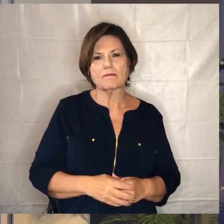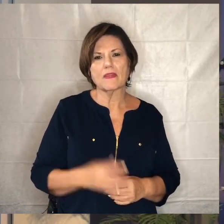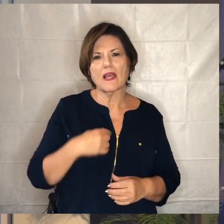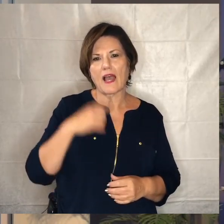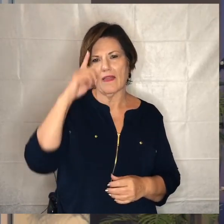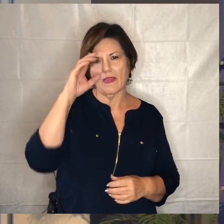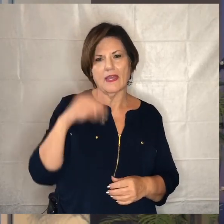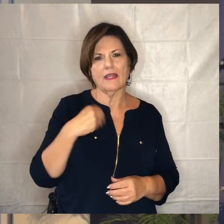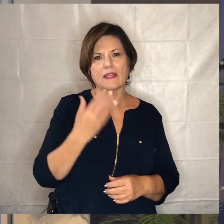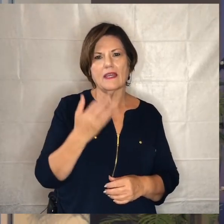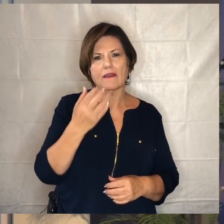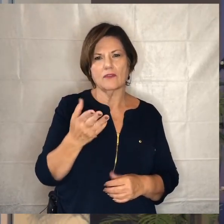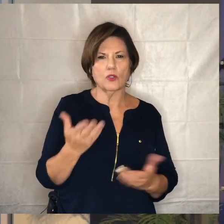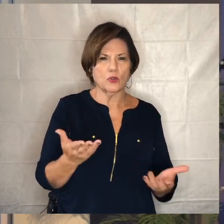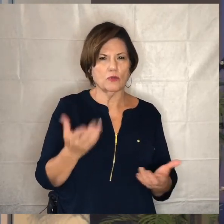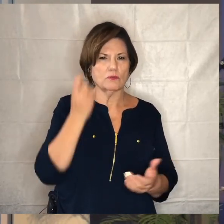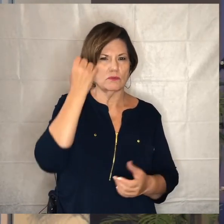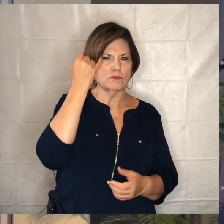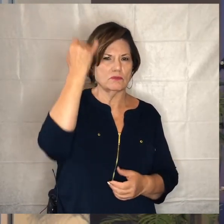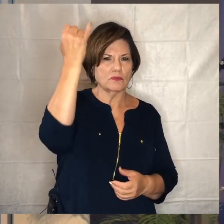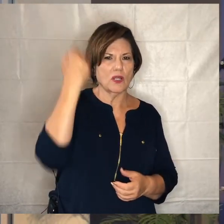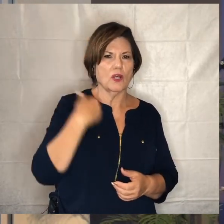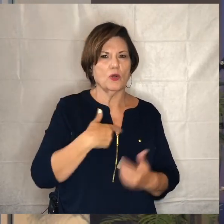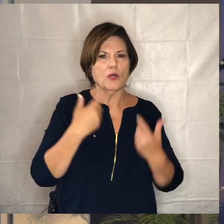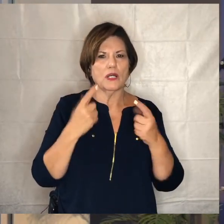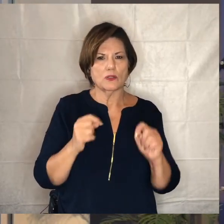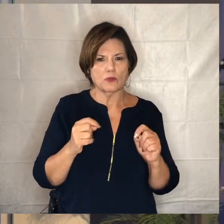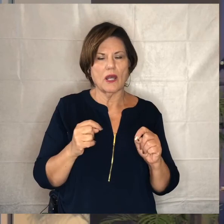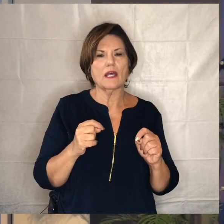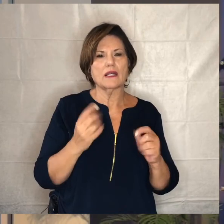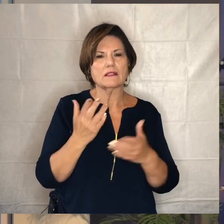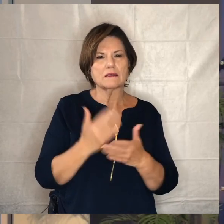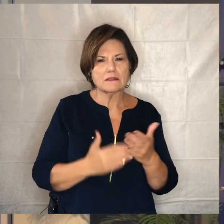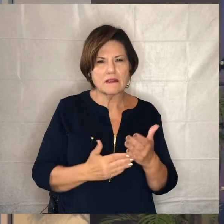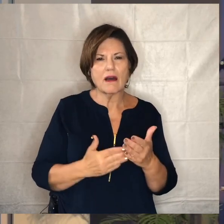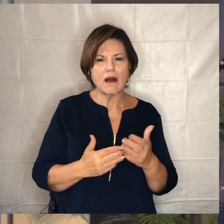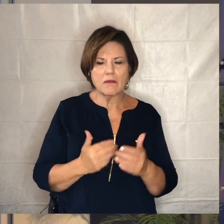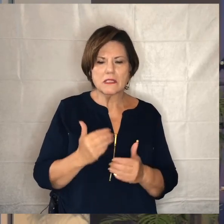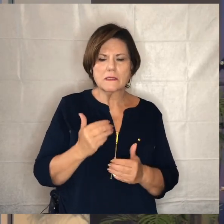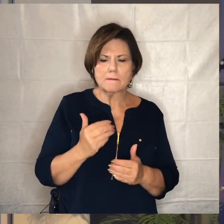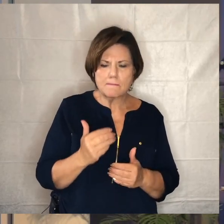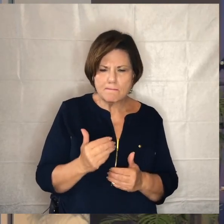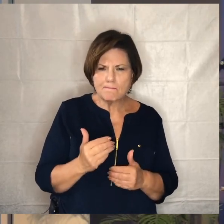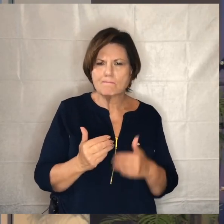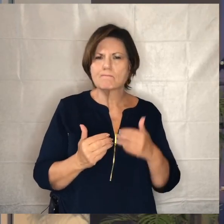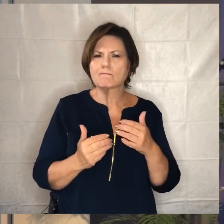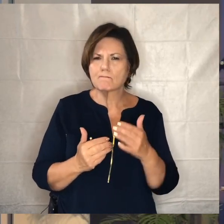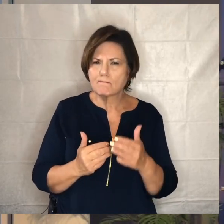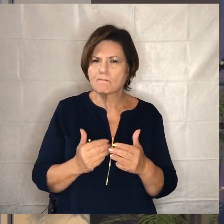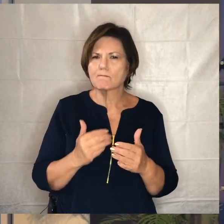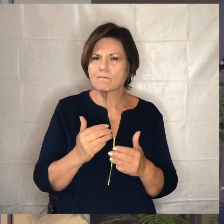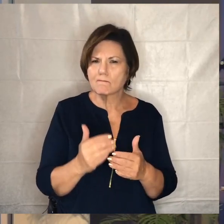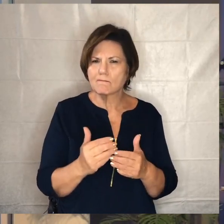gives you a general gist that we're trying to take some baby steps forward and i realized that for some um they're